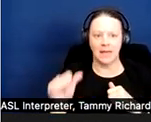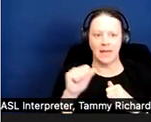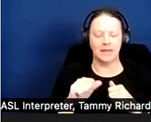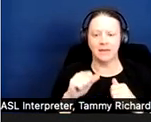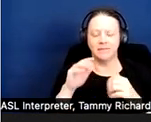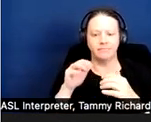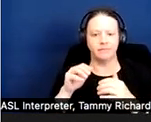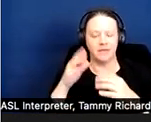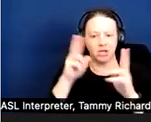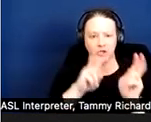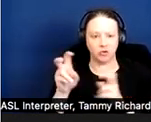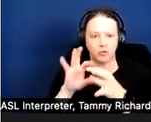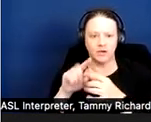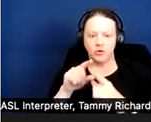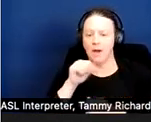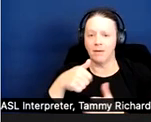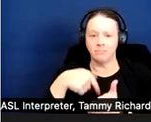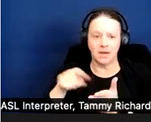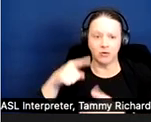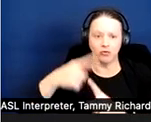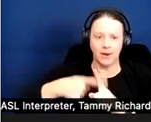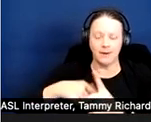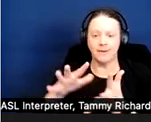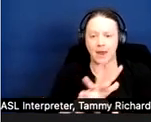quickly as possible.